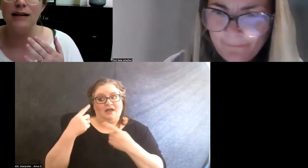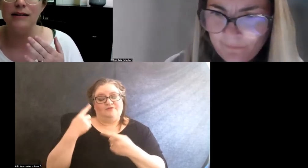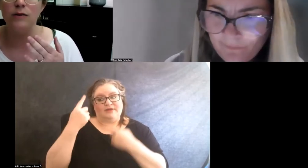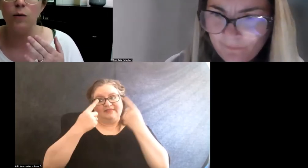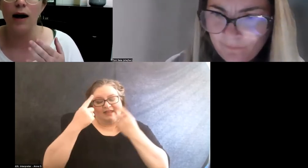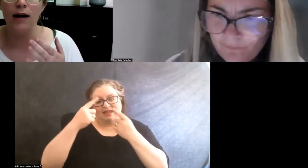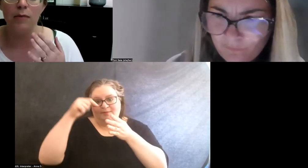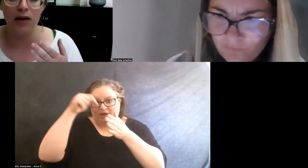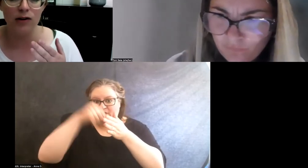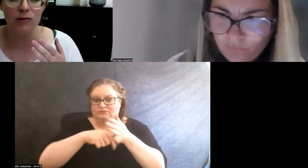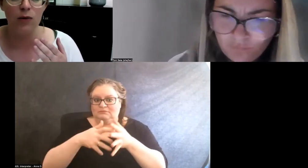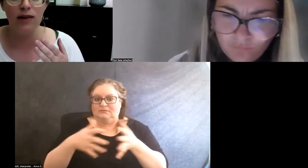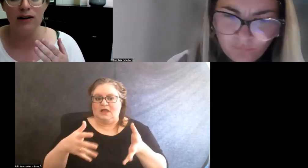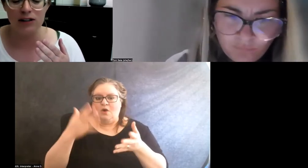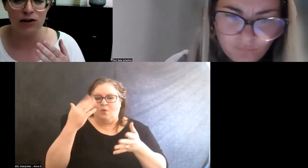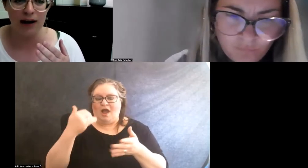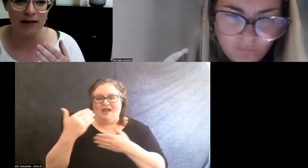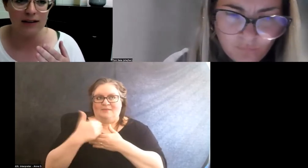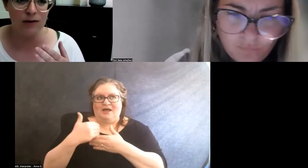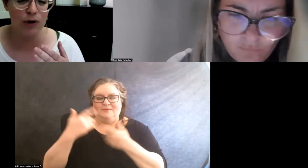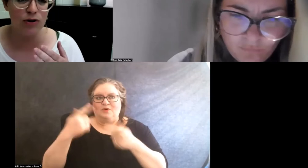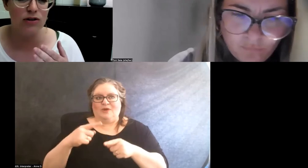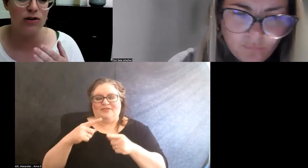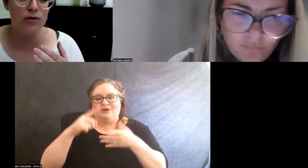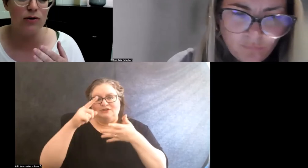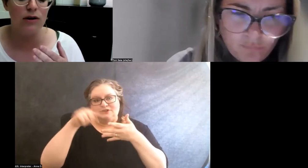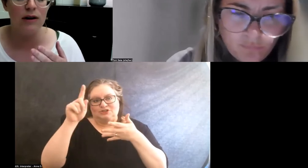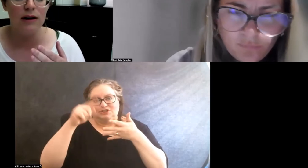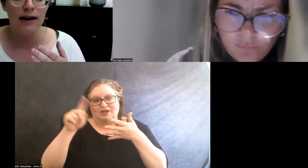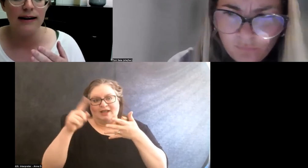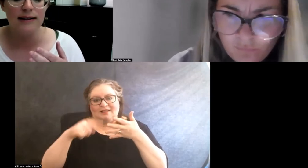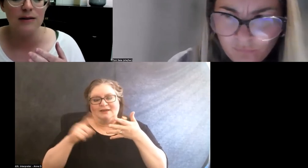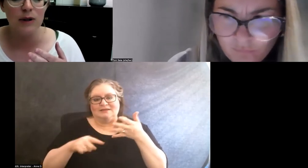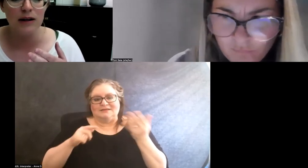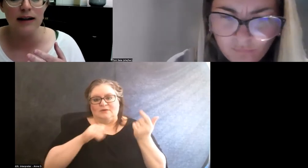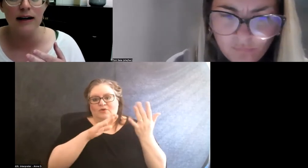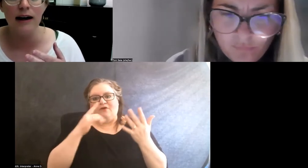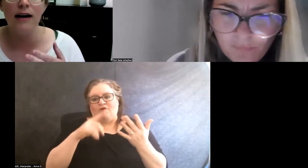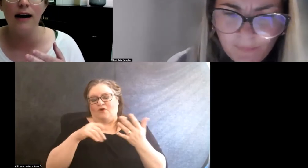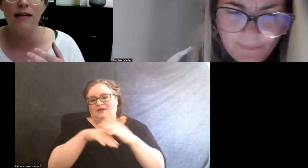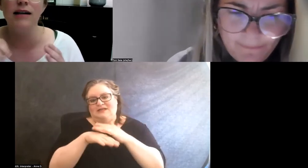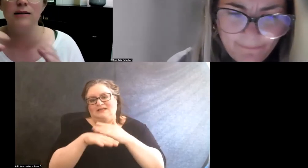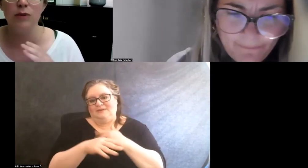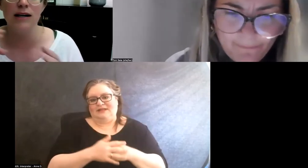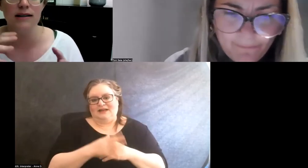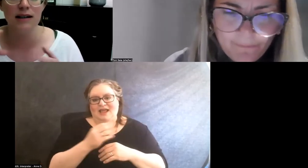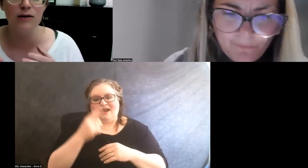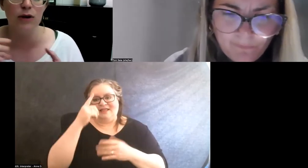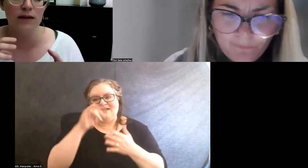is why it bothers me when there's a checklist approach to accessibility. And I think it's because it gets rid